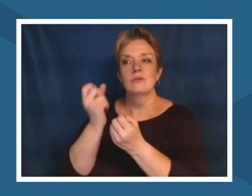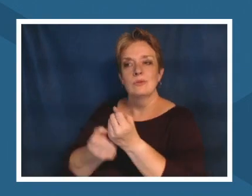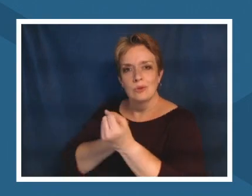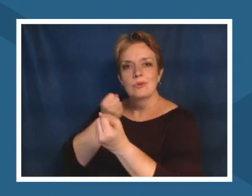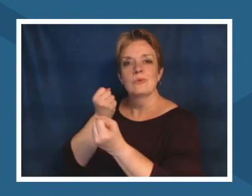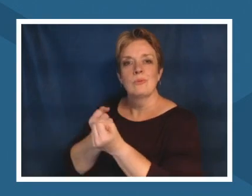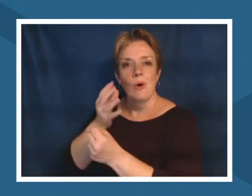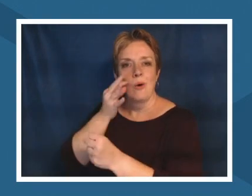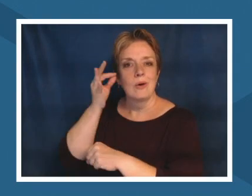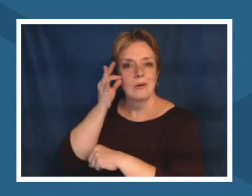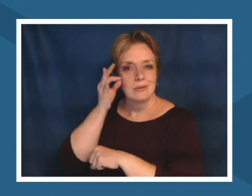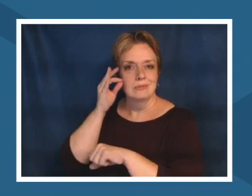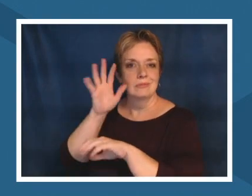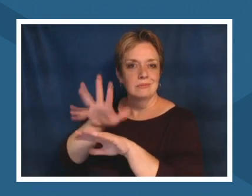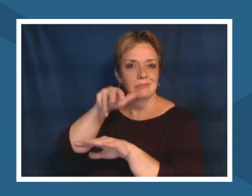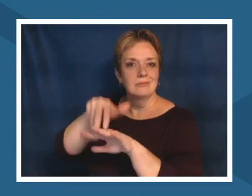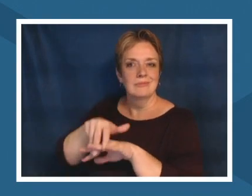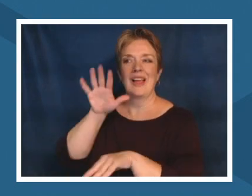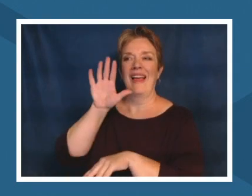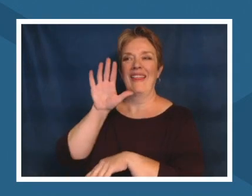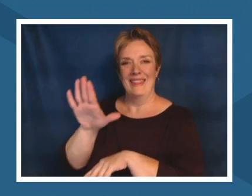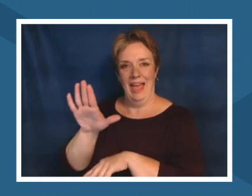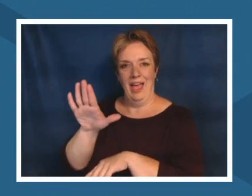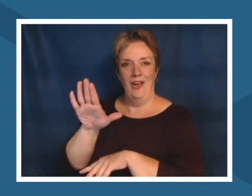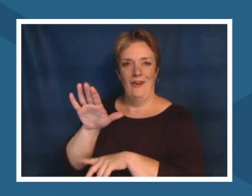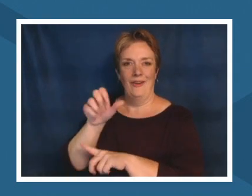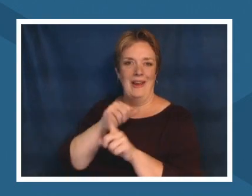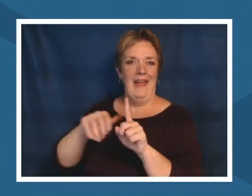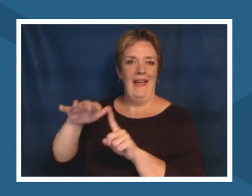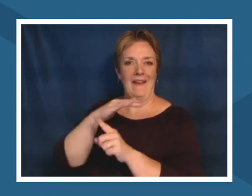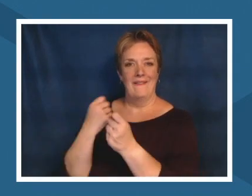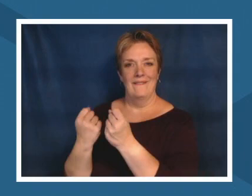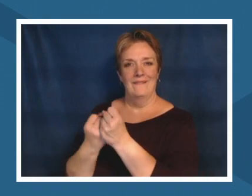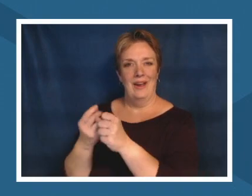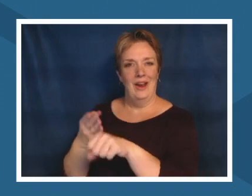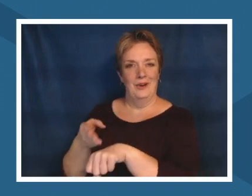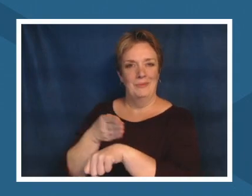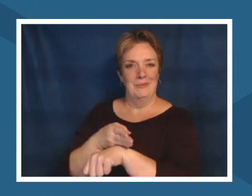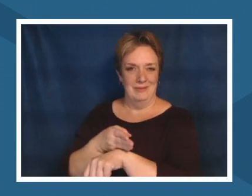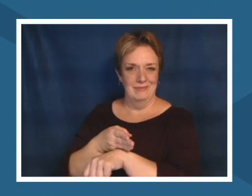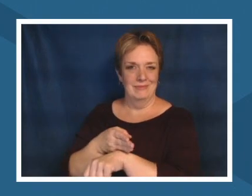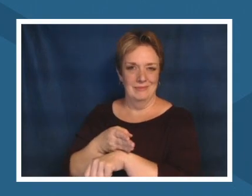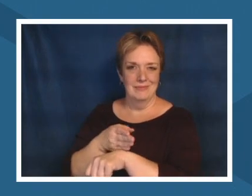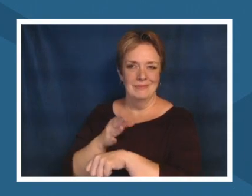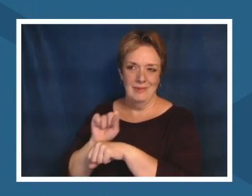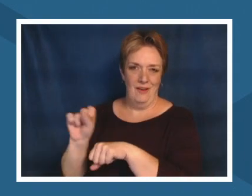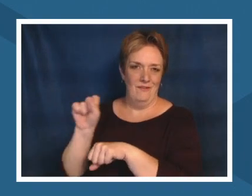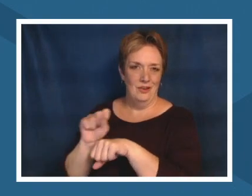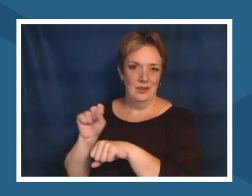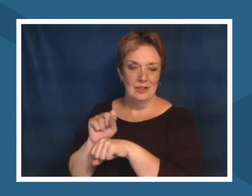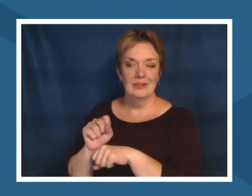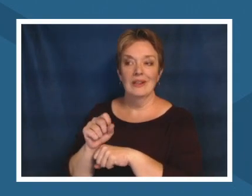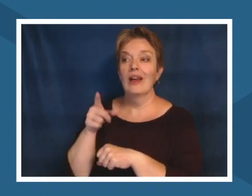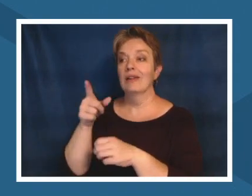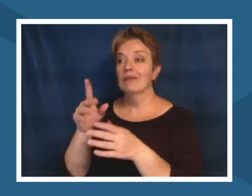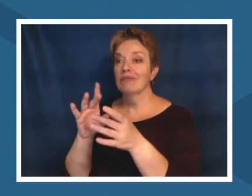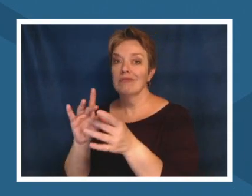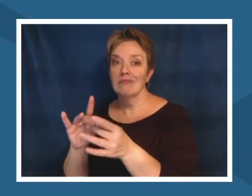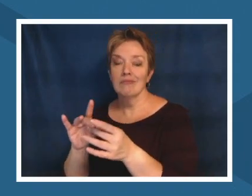you know even if it's you know something is you know volunteering um you know